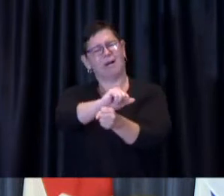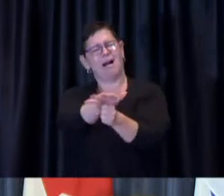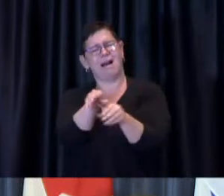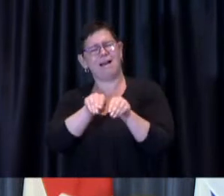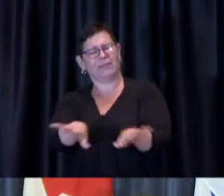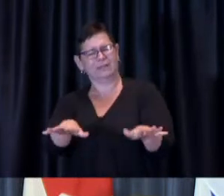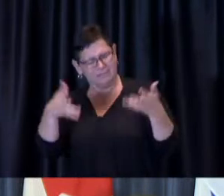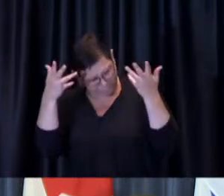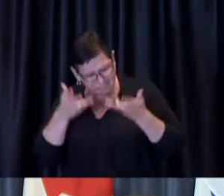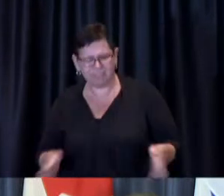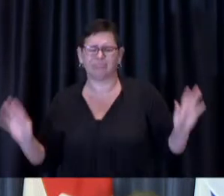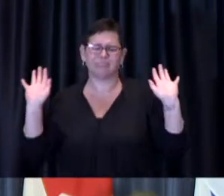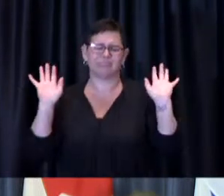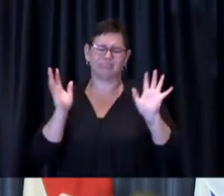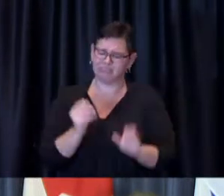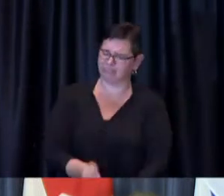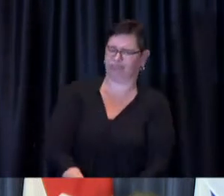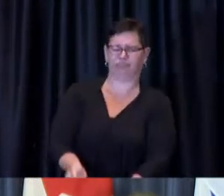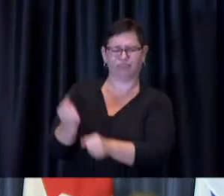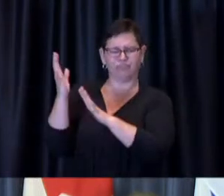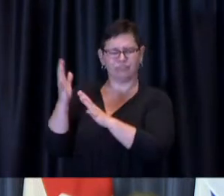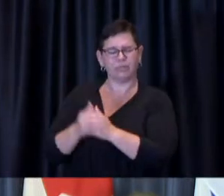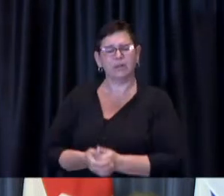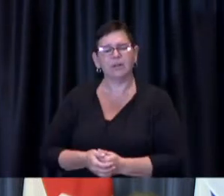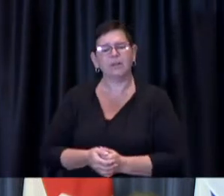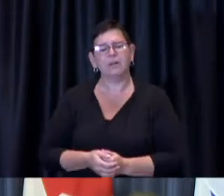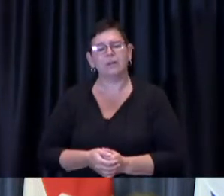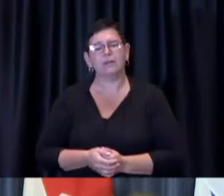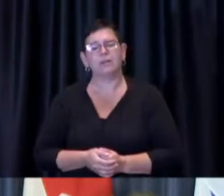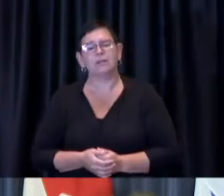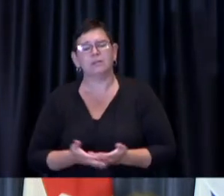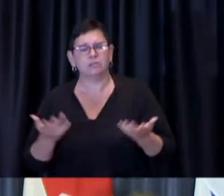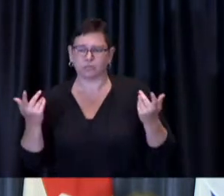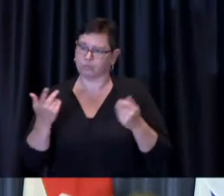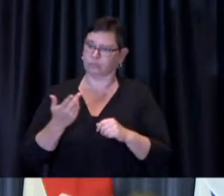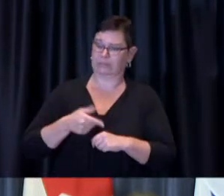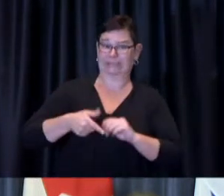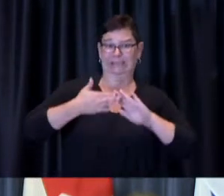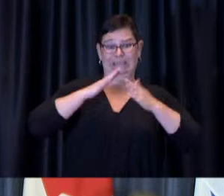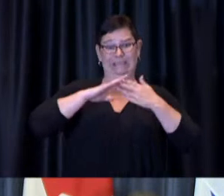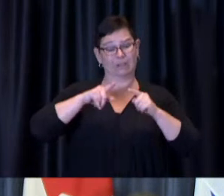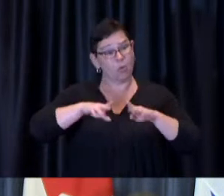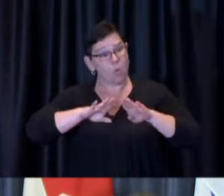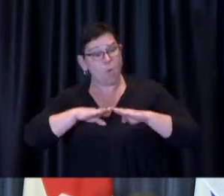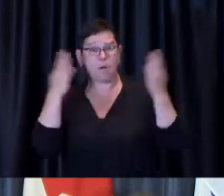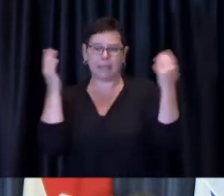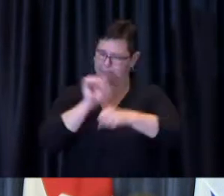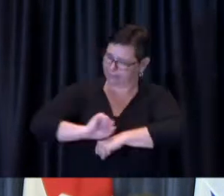At the same time, our work on reopening which has been helped by the strong turnout for vaccines is going strong.